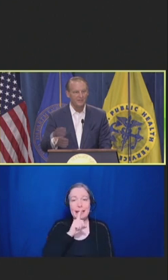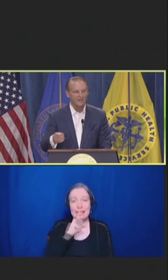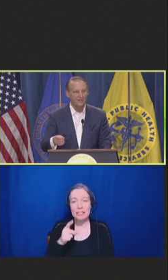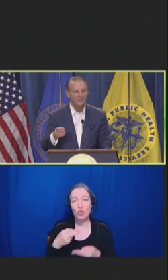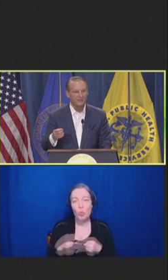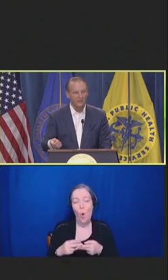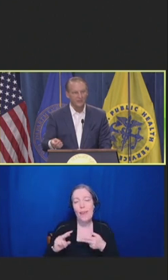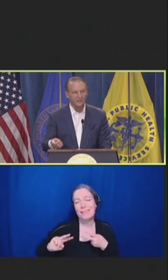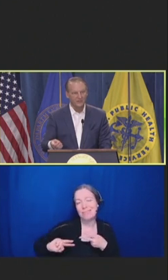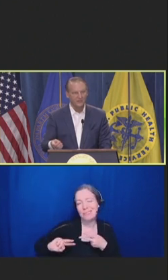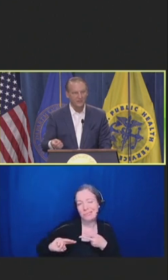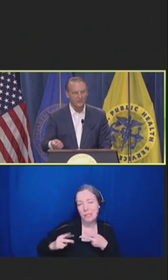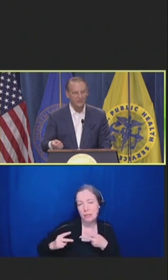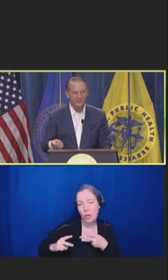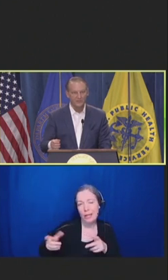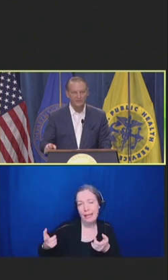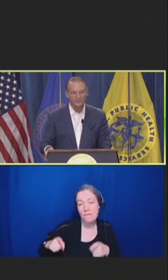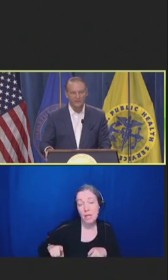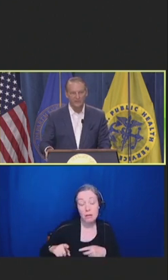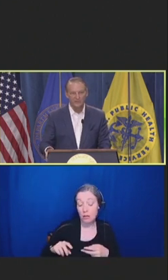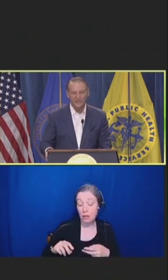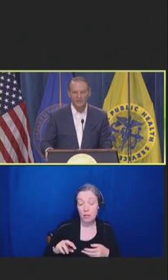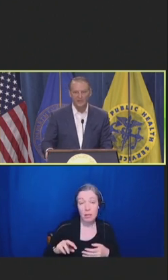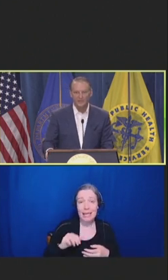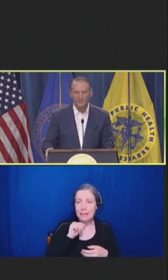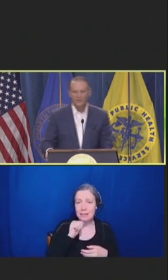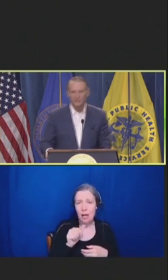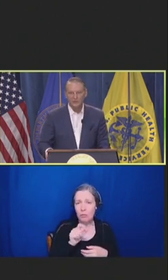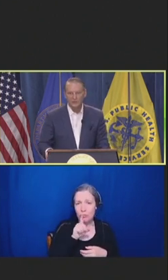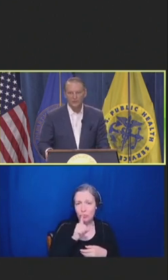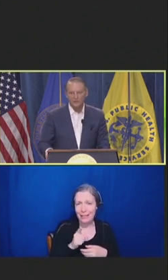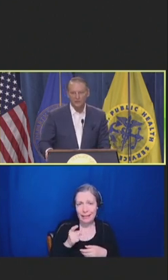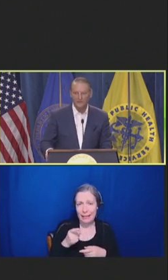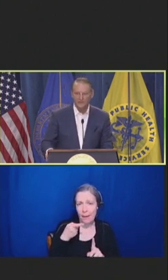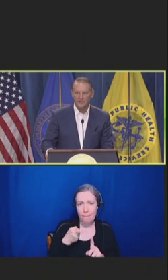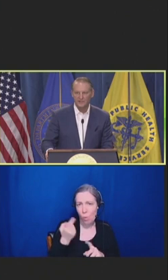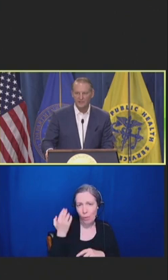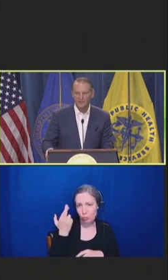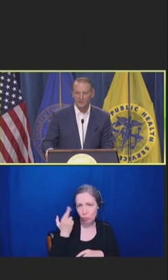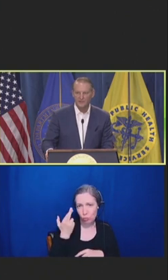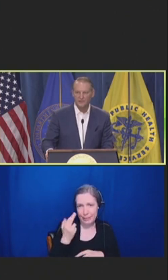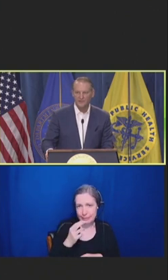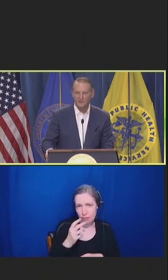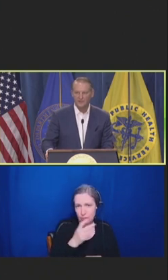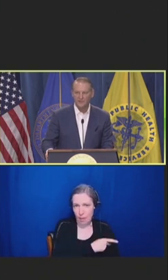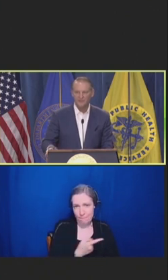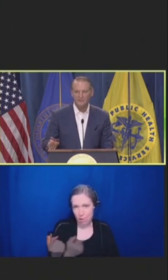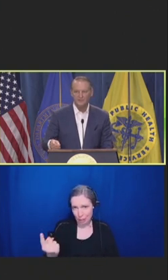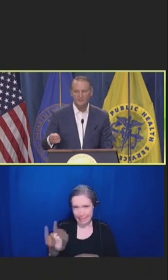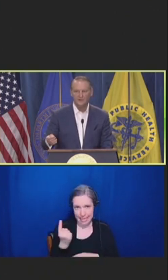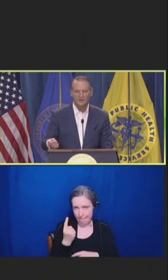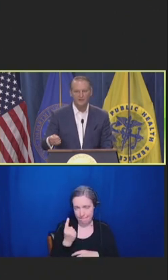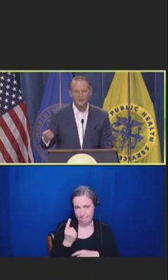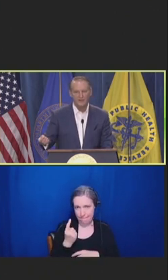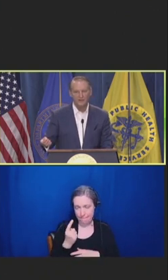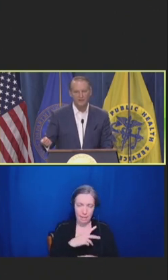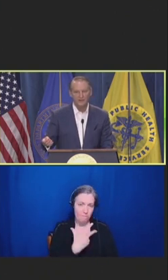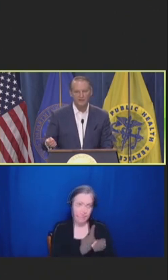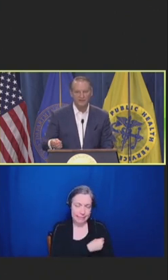It's not really the reason that the patient in front of them came to the clinic that day or to see them, it's a secondary event. Have you had this vaccine?